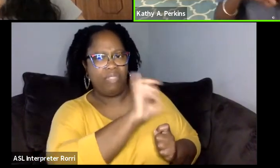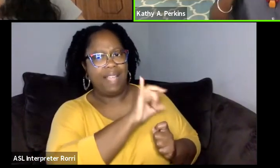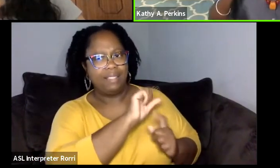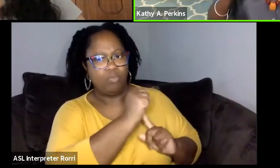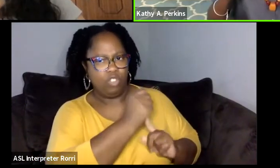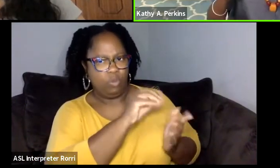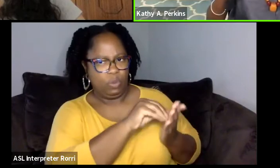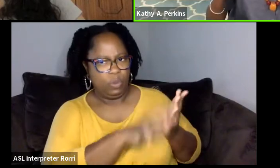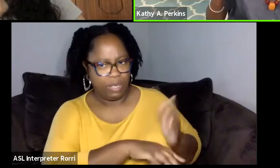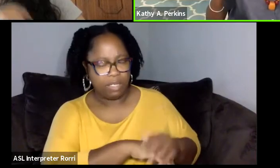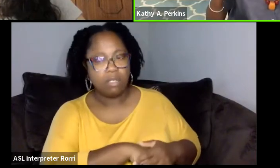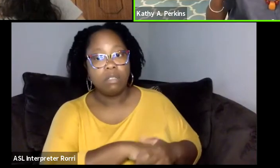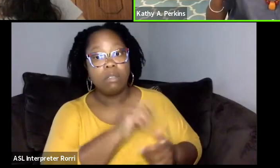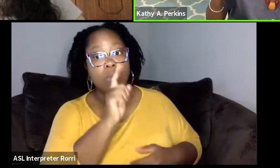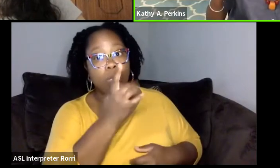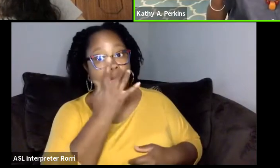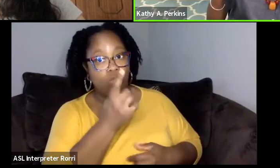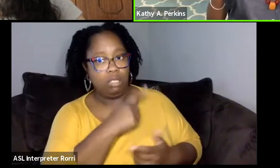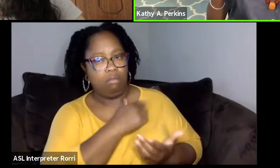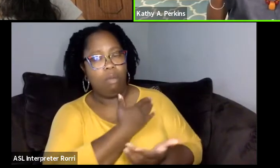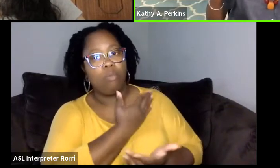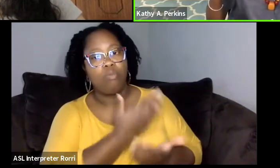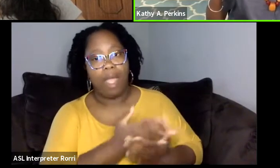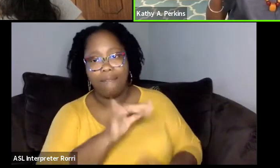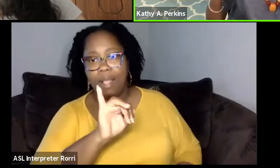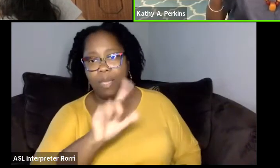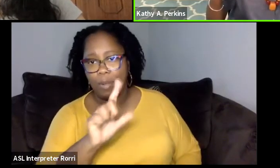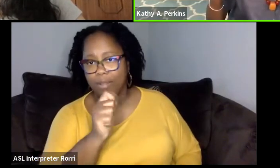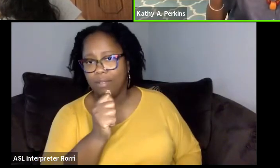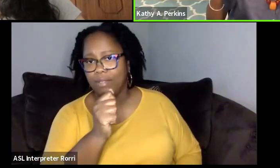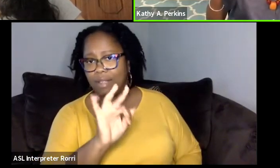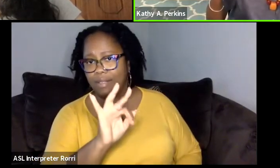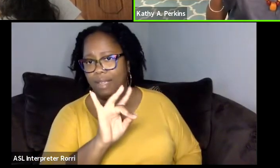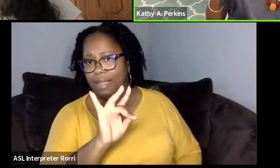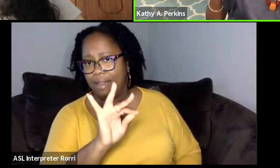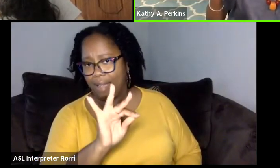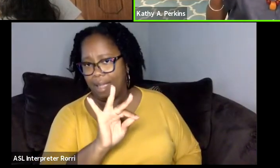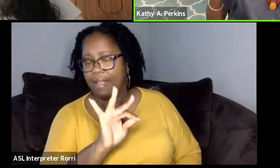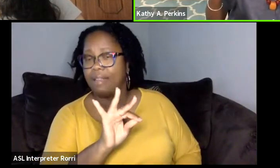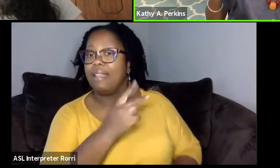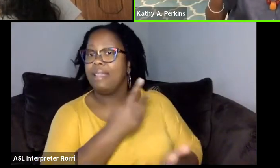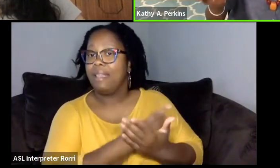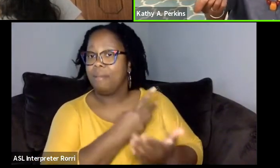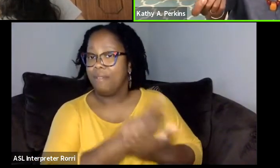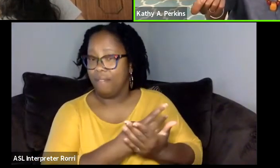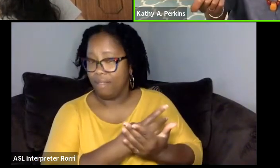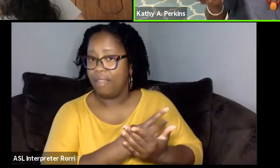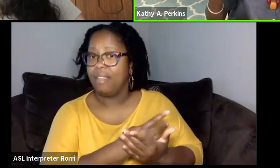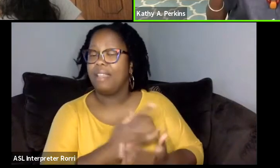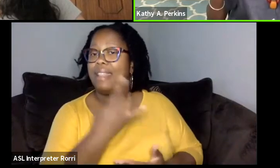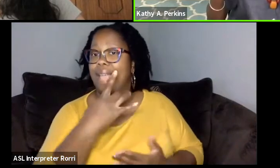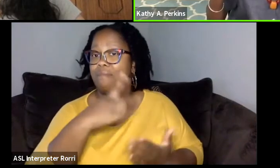when I got to Illinois in '89, the MFA Lighting program had been dormant. And so, they had called me to come